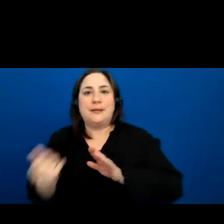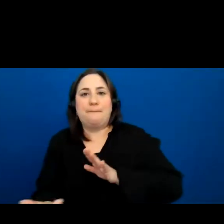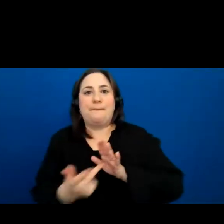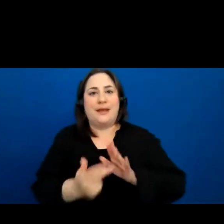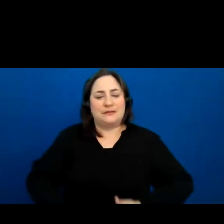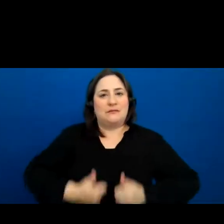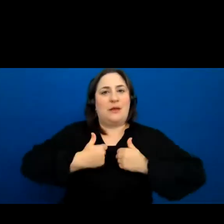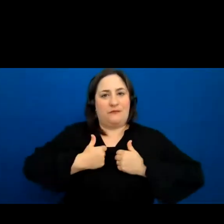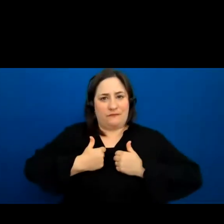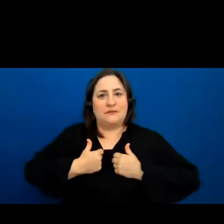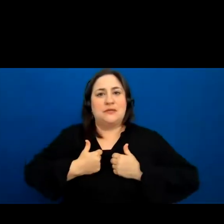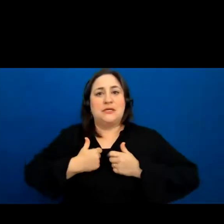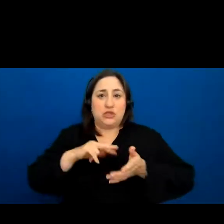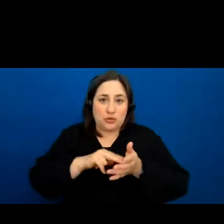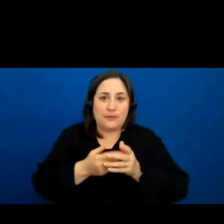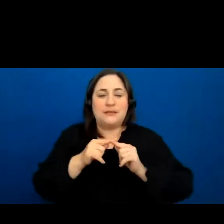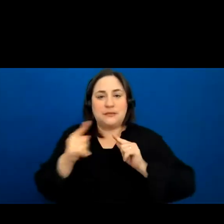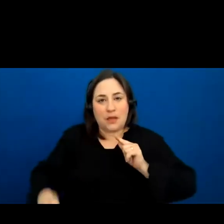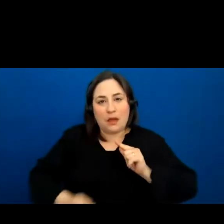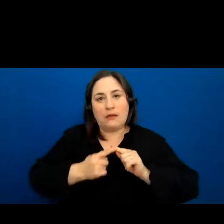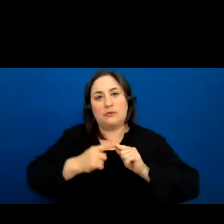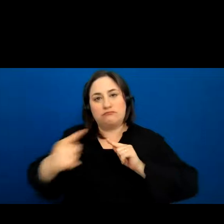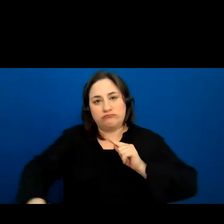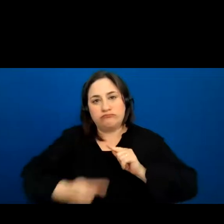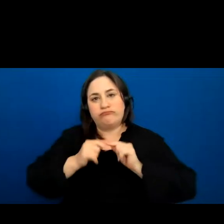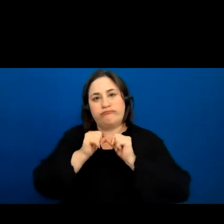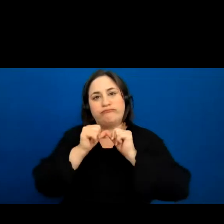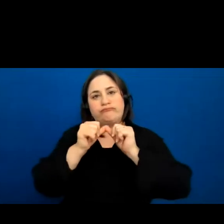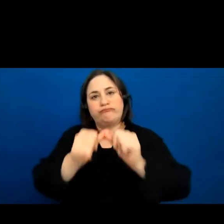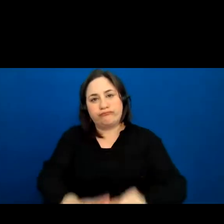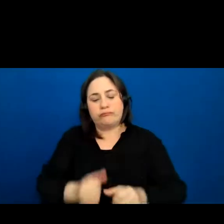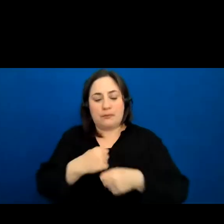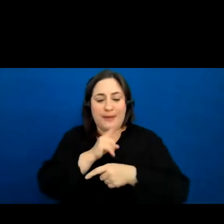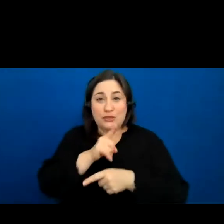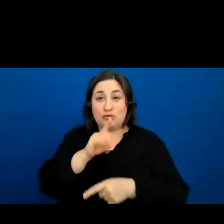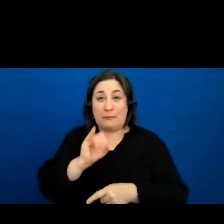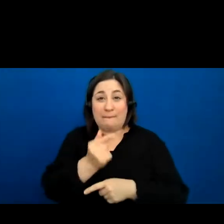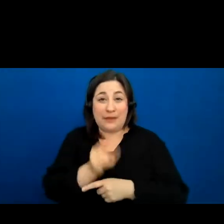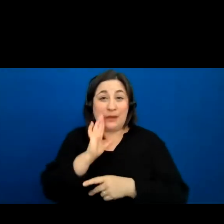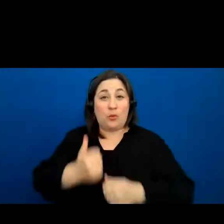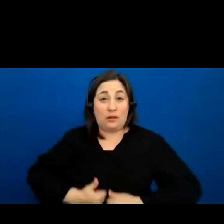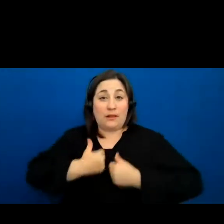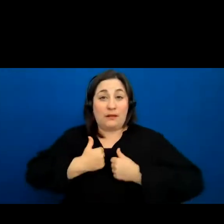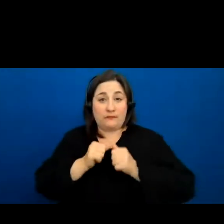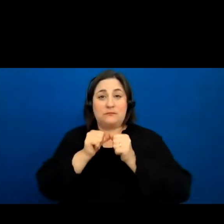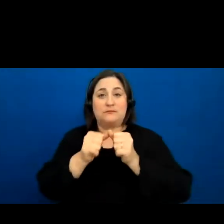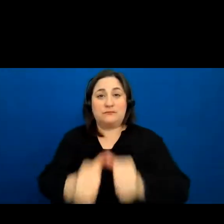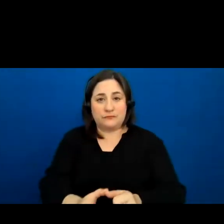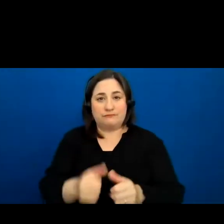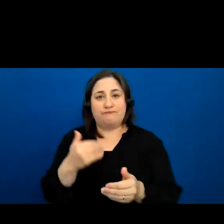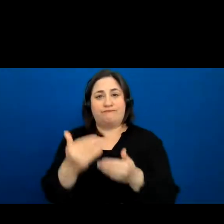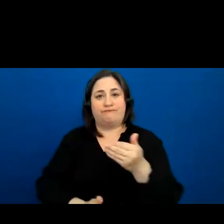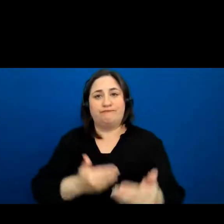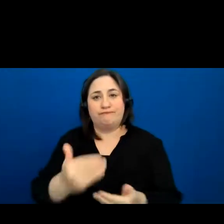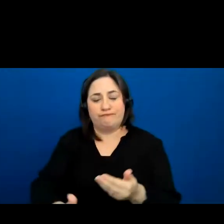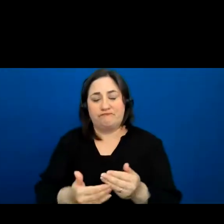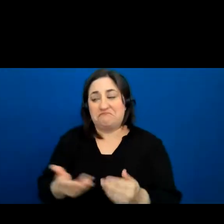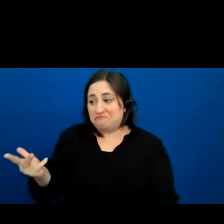can repeat the cycle to ensure that this being can live. And all the other three food Chiefs agreed.